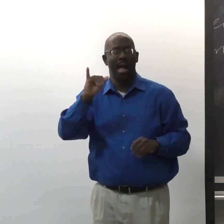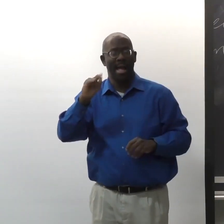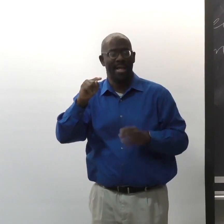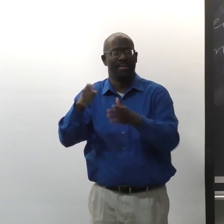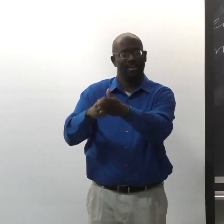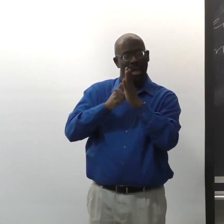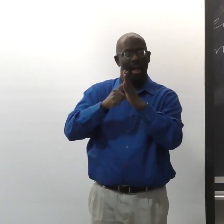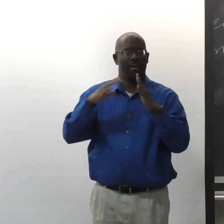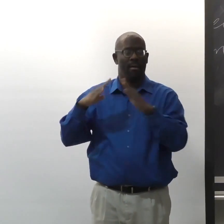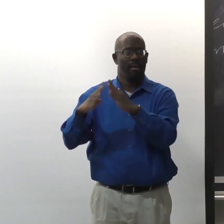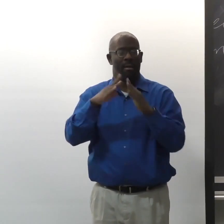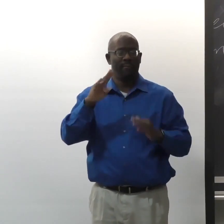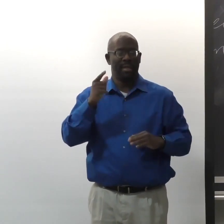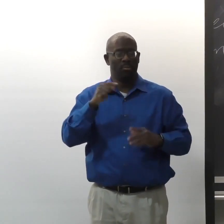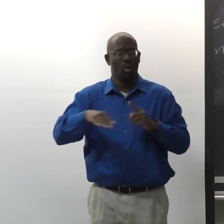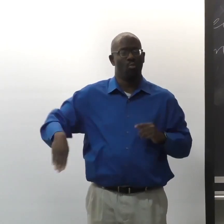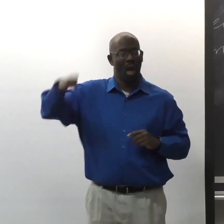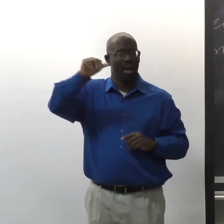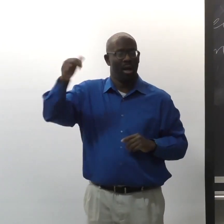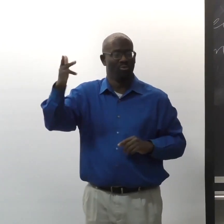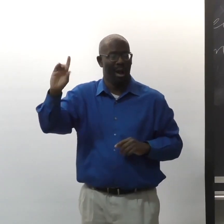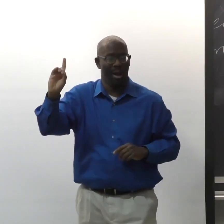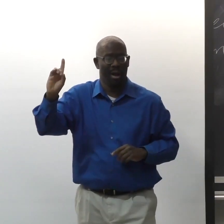You know famous quote, it takes a village to raise a child?